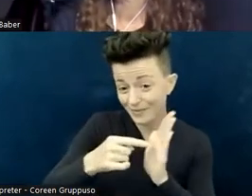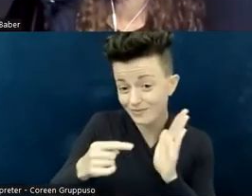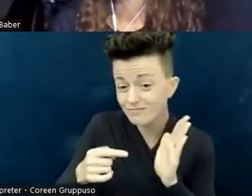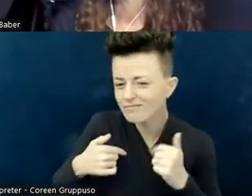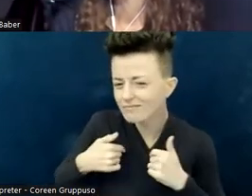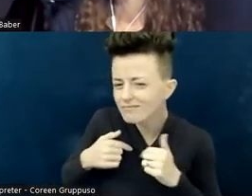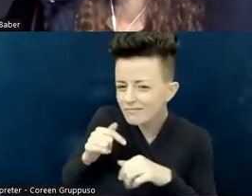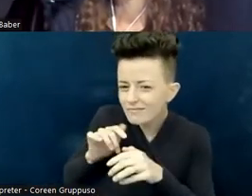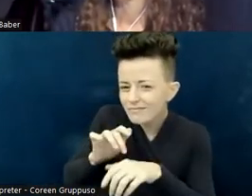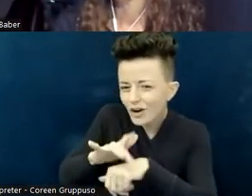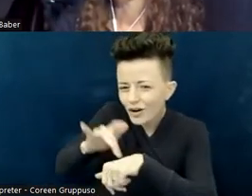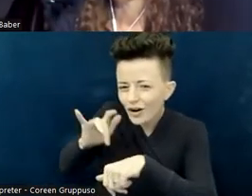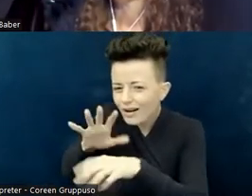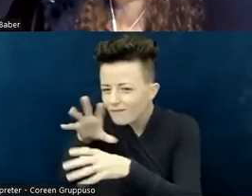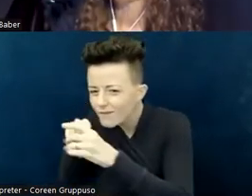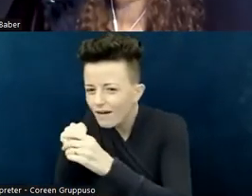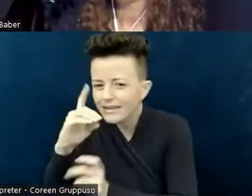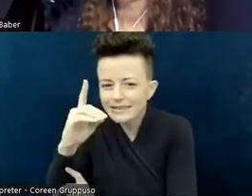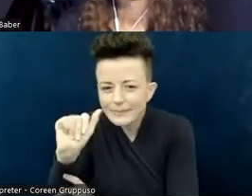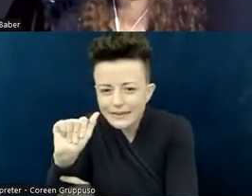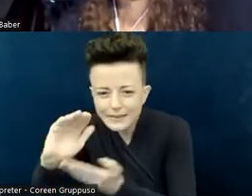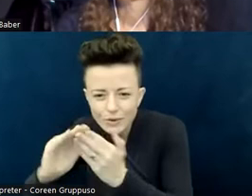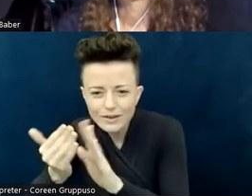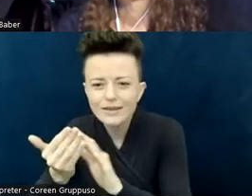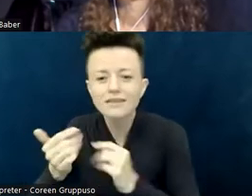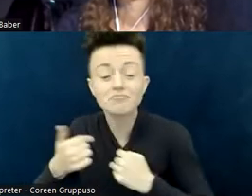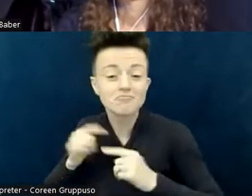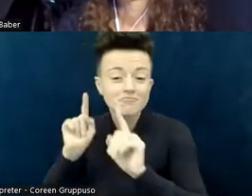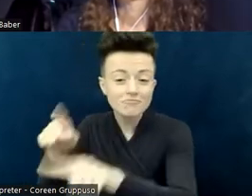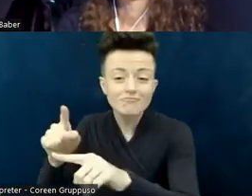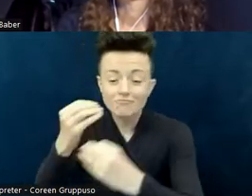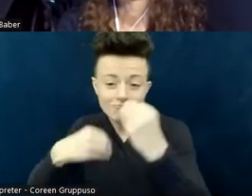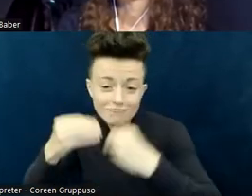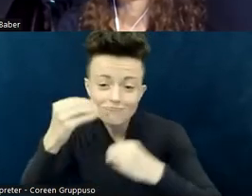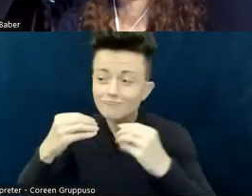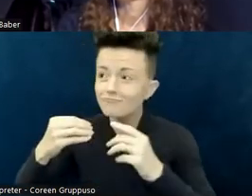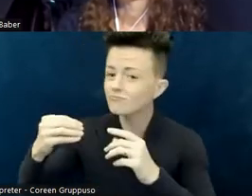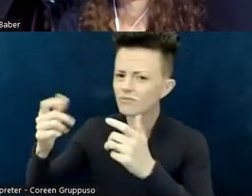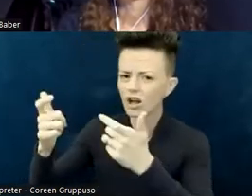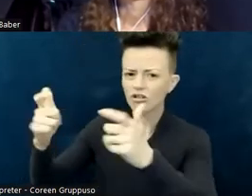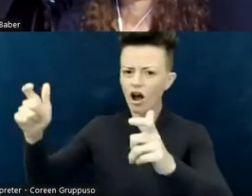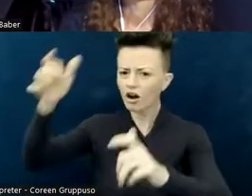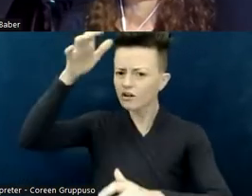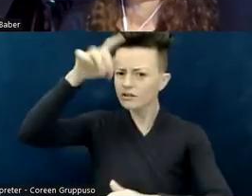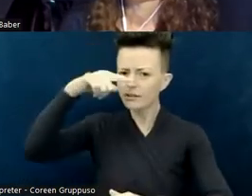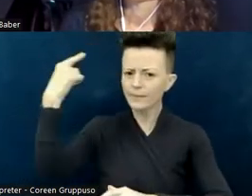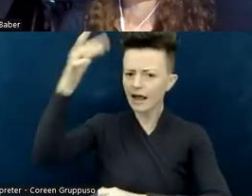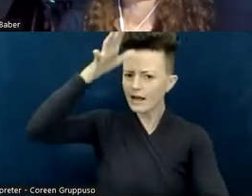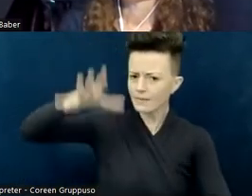and going out to eat with people that included a large Black man using his cane for orientation and mobility;